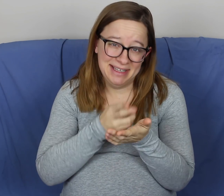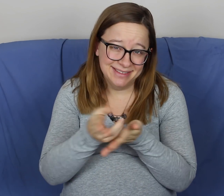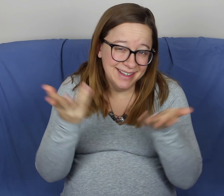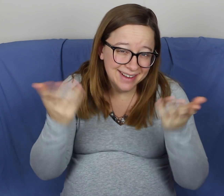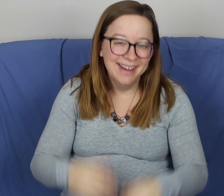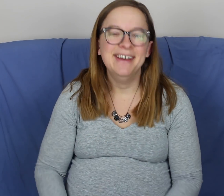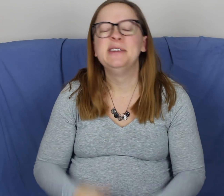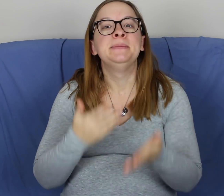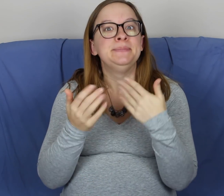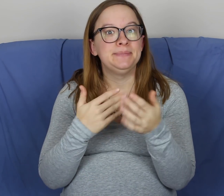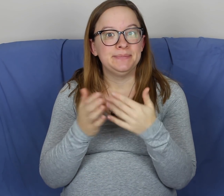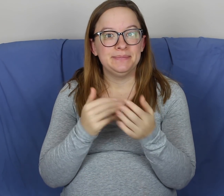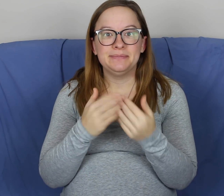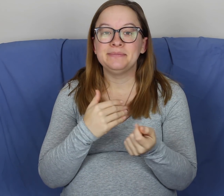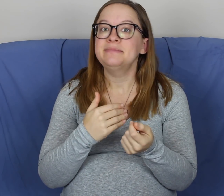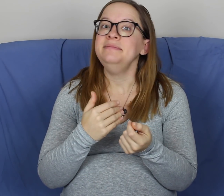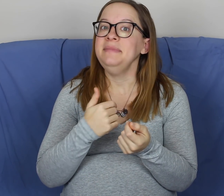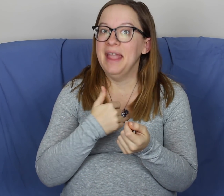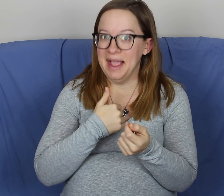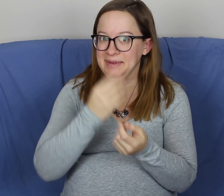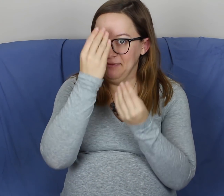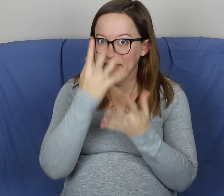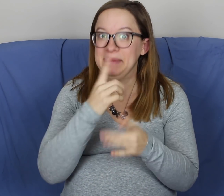and I forgot to be totally honest. But anyways...